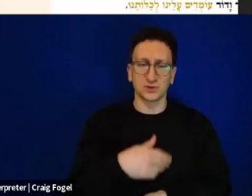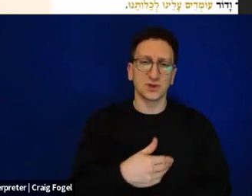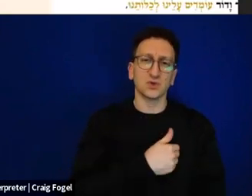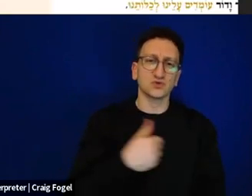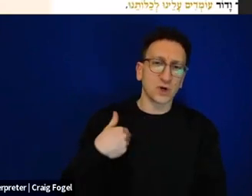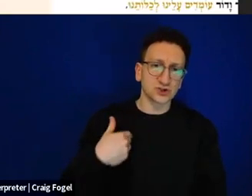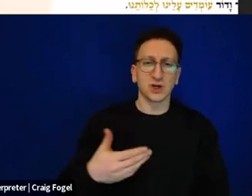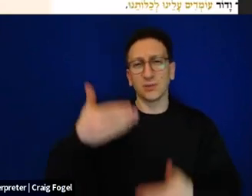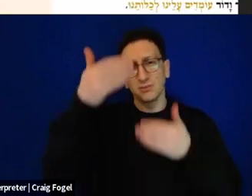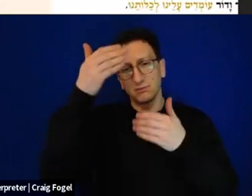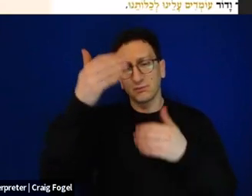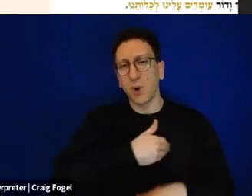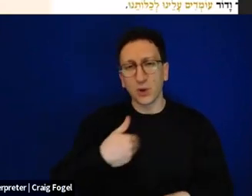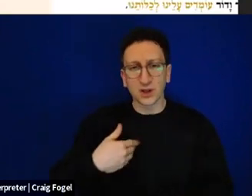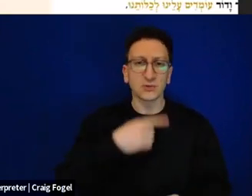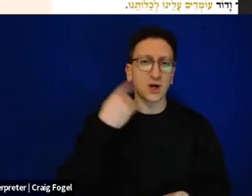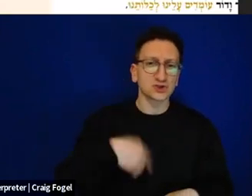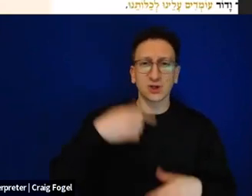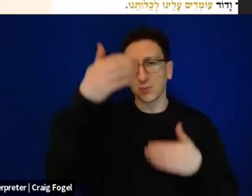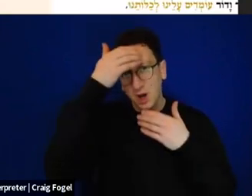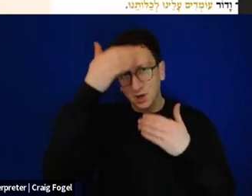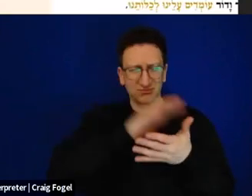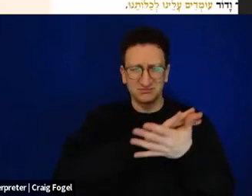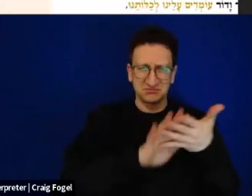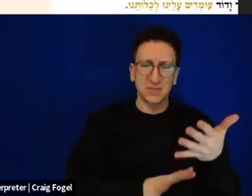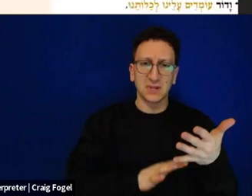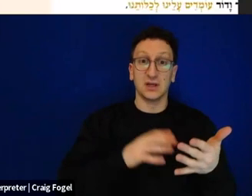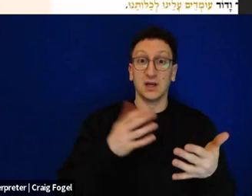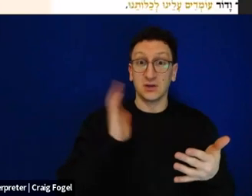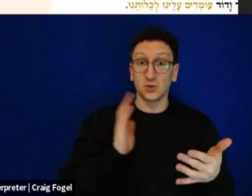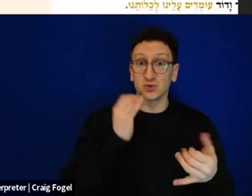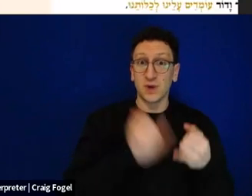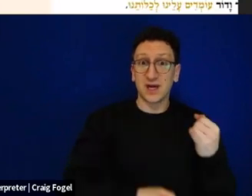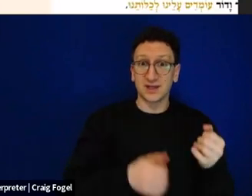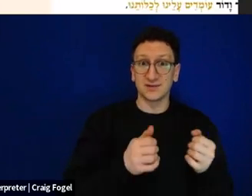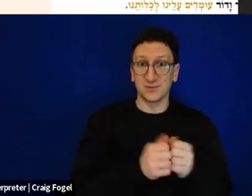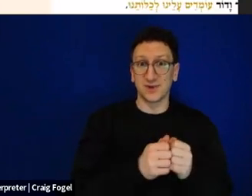And we ended it in the previous Haggadah in 1942 with the final solution and felt that